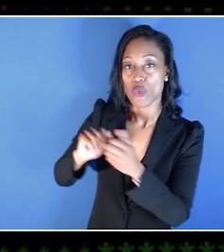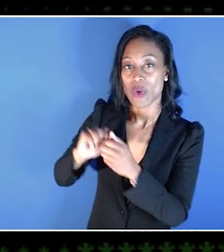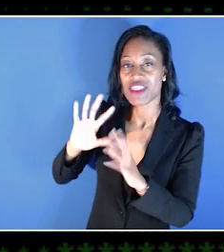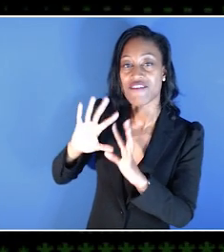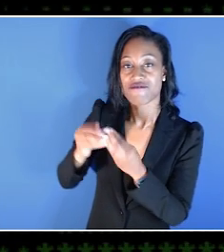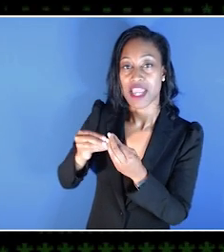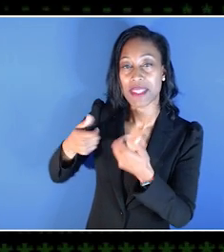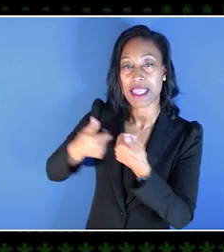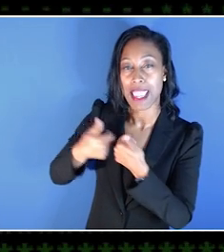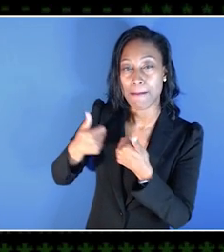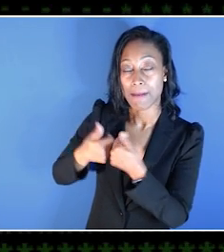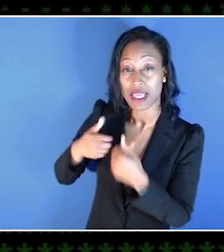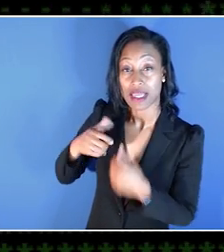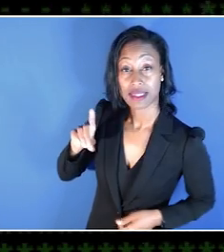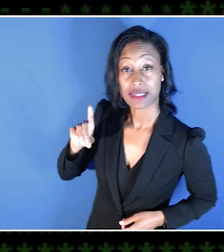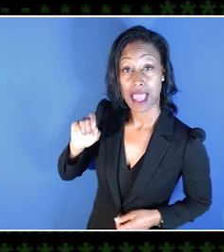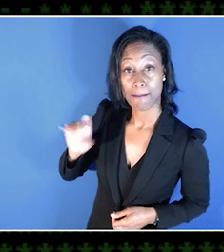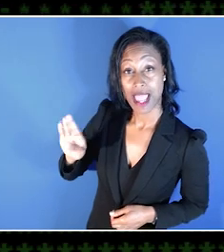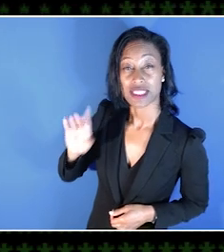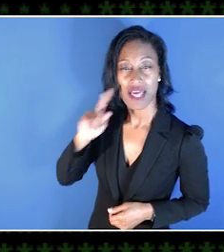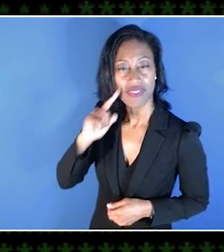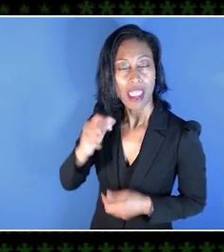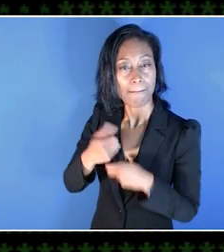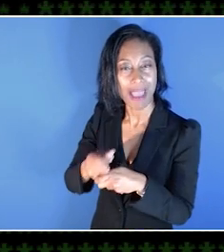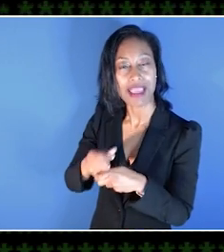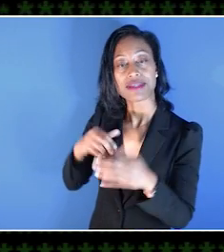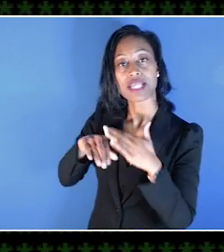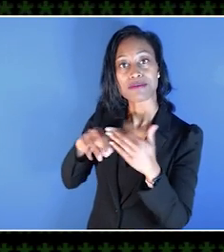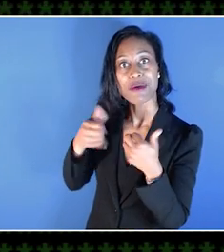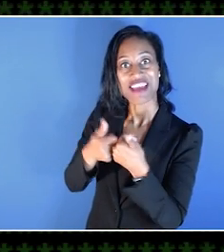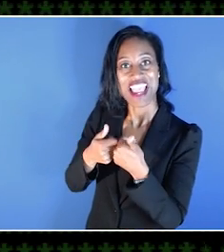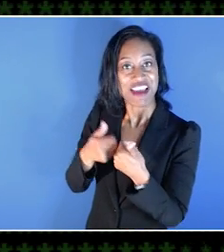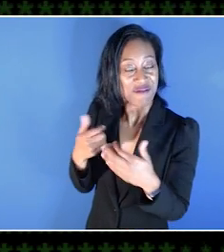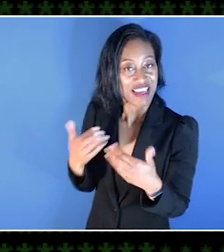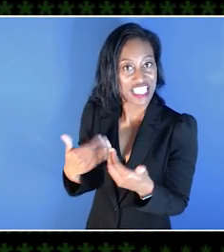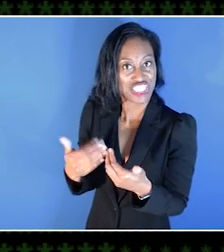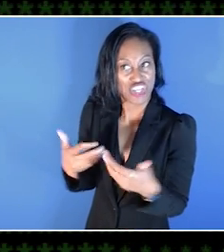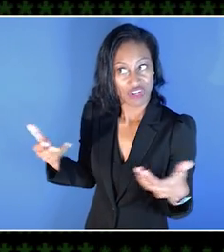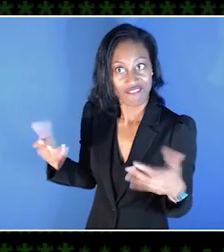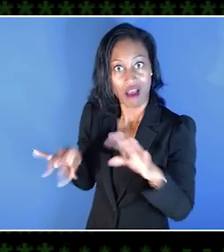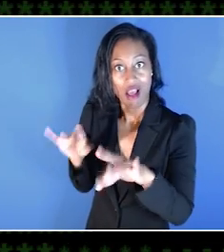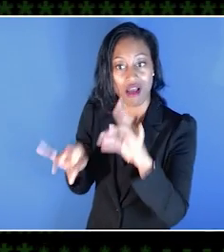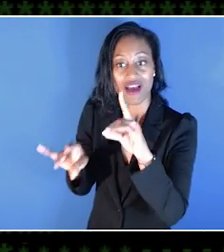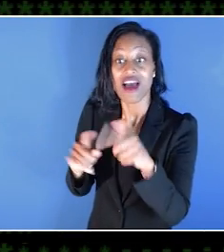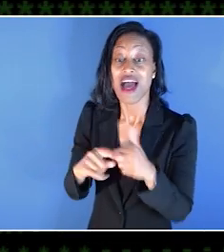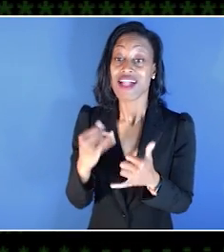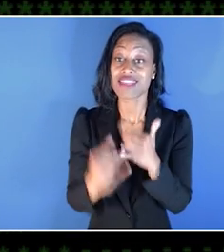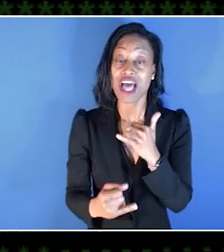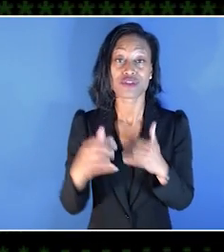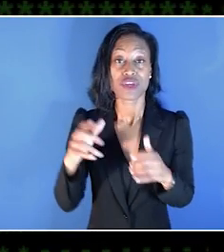to make finding accessible games easier. Lastly, we heard from the developers of As Dusk Falls and Stories of Blossom,